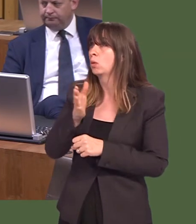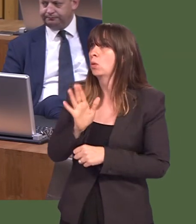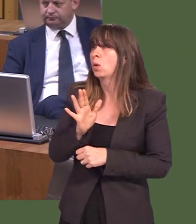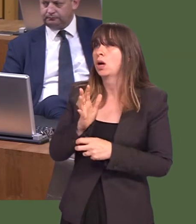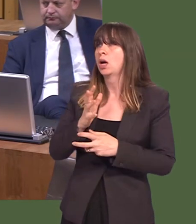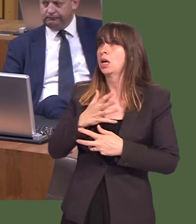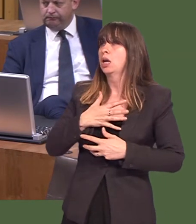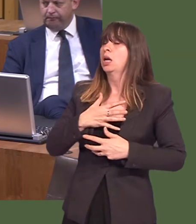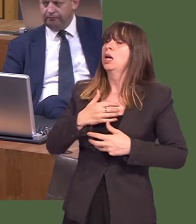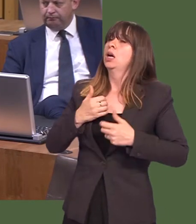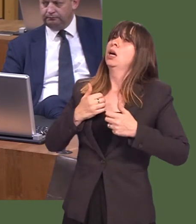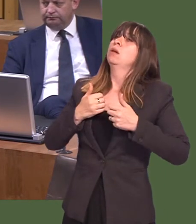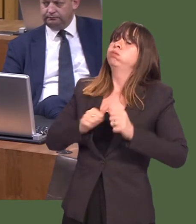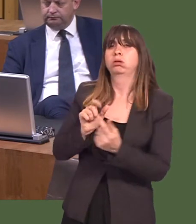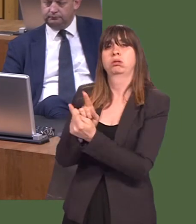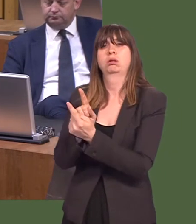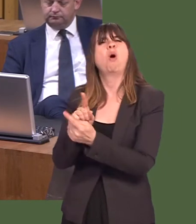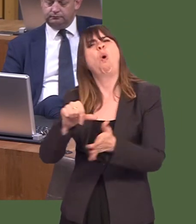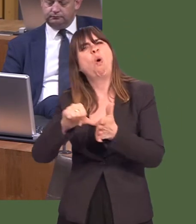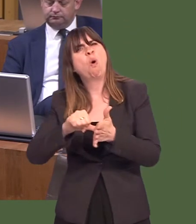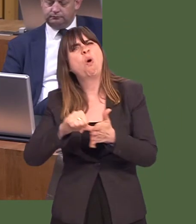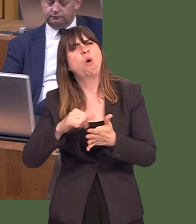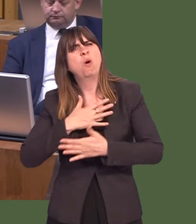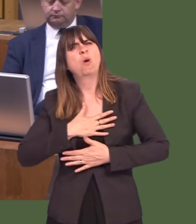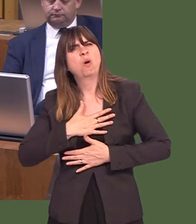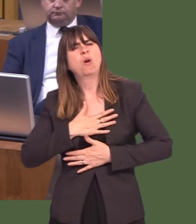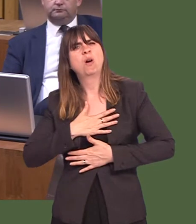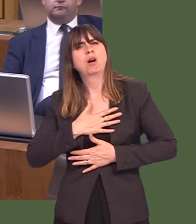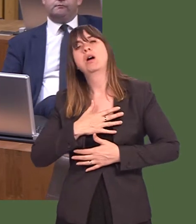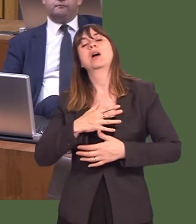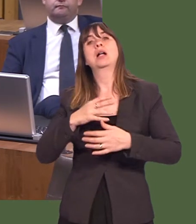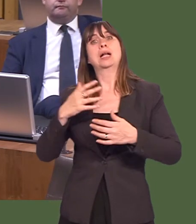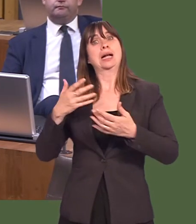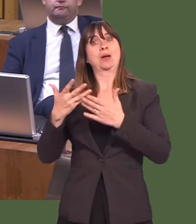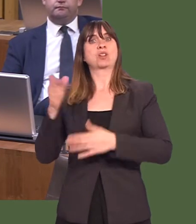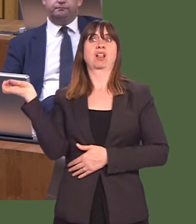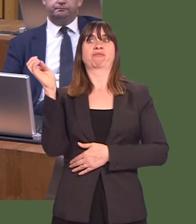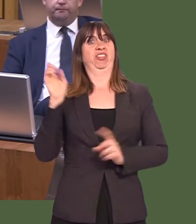That can be quite a step for them as well. Carwyn Jones: We already have the counsellors in schools, but thatís not enough of itself.